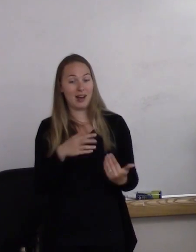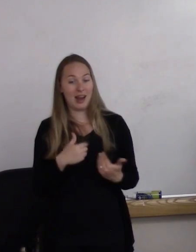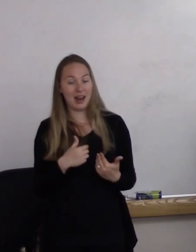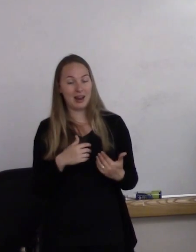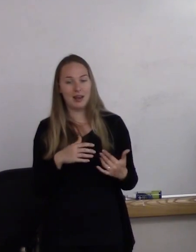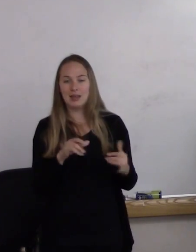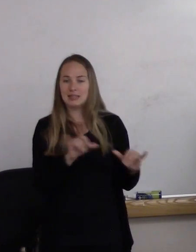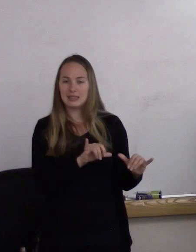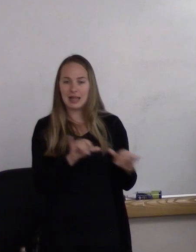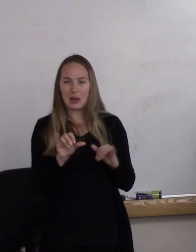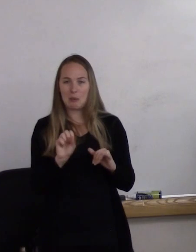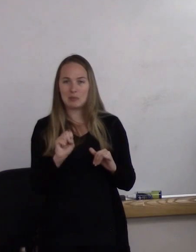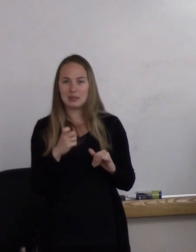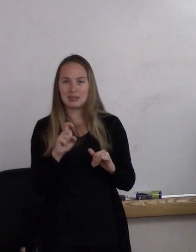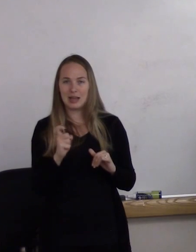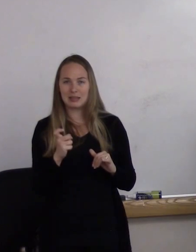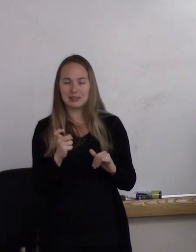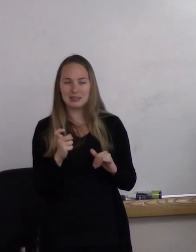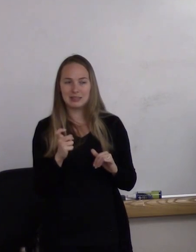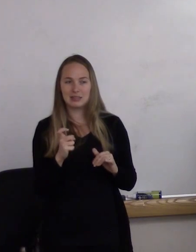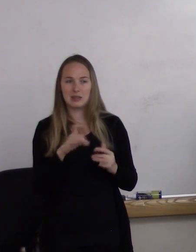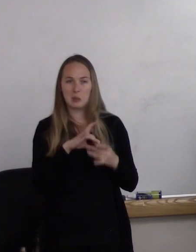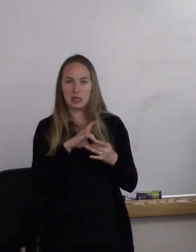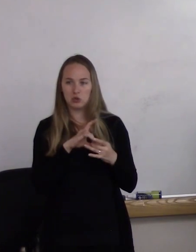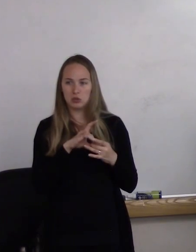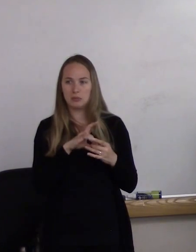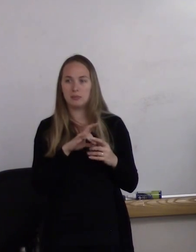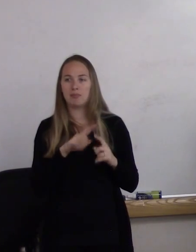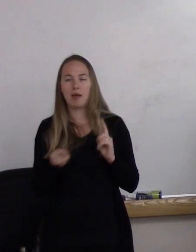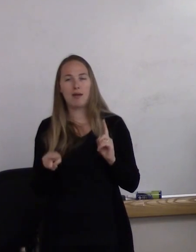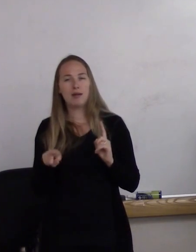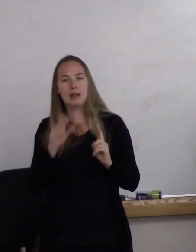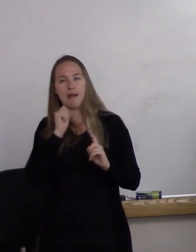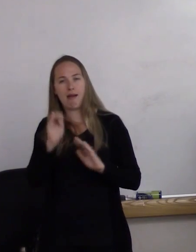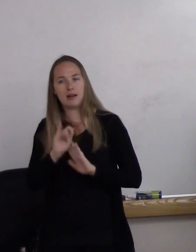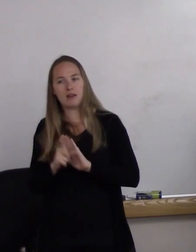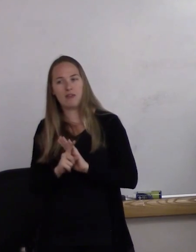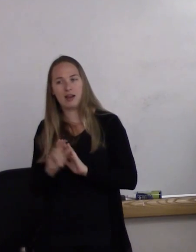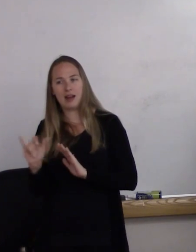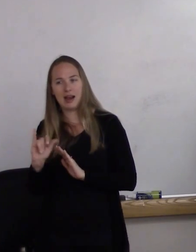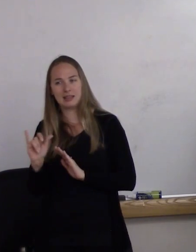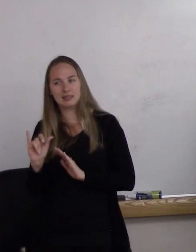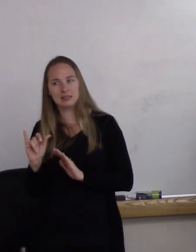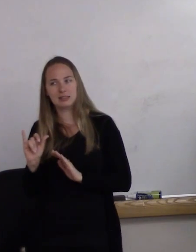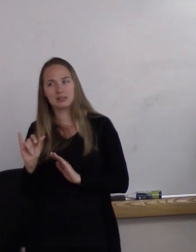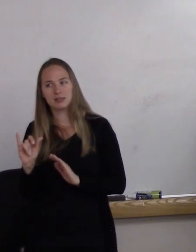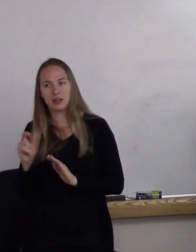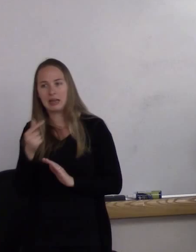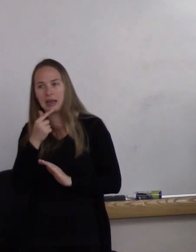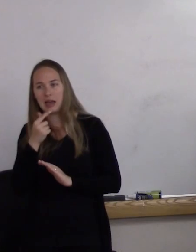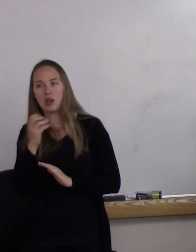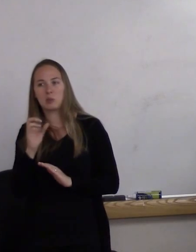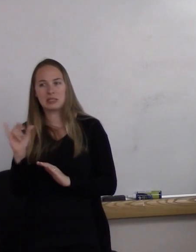but they don't identify as being a sexual orientation that has same-sex attraction-- It's very complex.